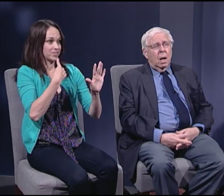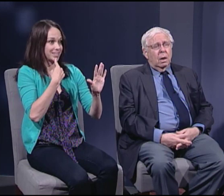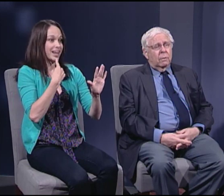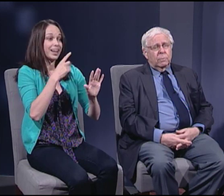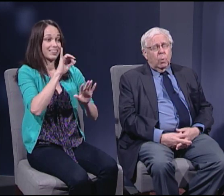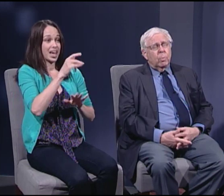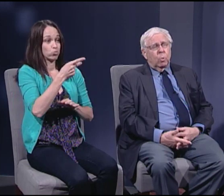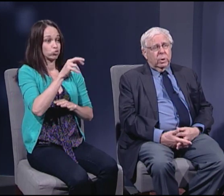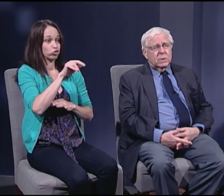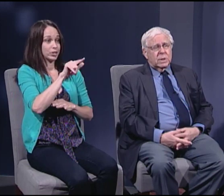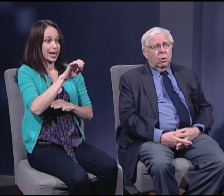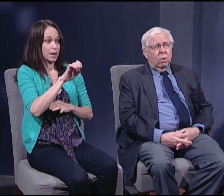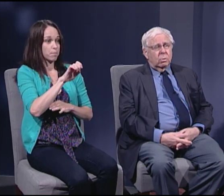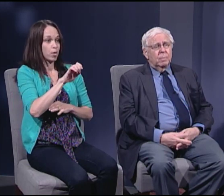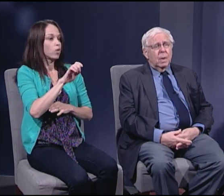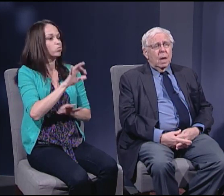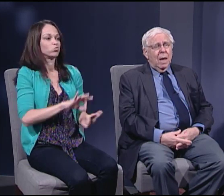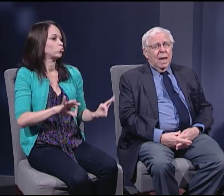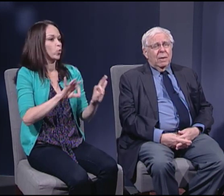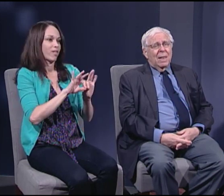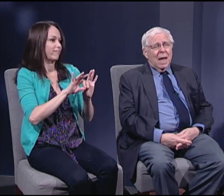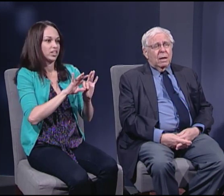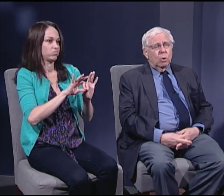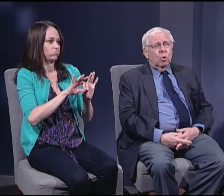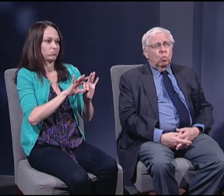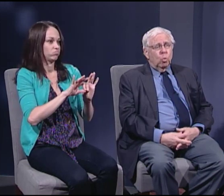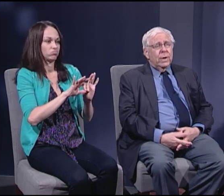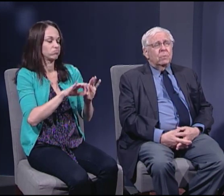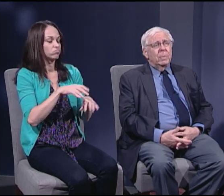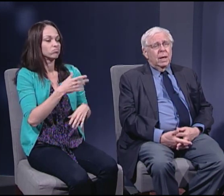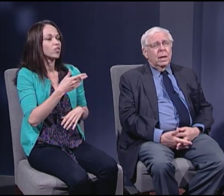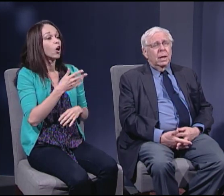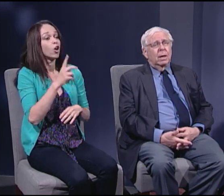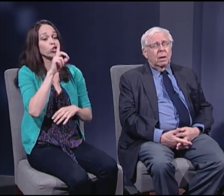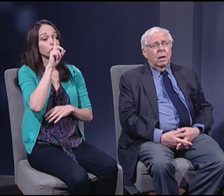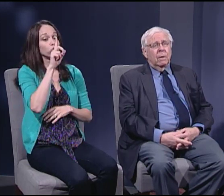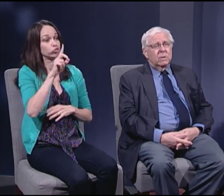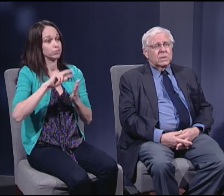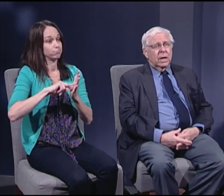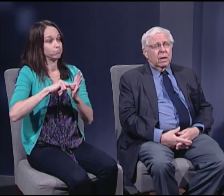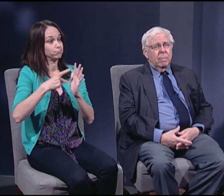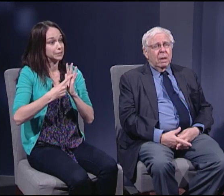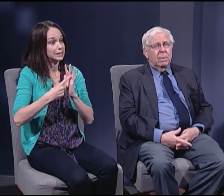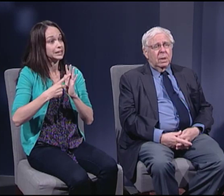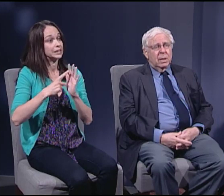of no importance at all. And that the real meaning of the Second Amendment is